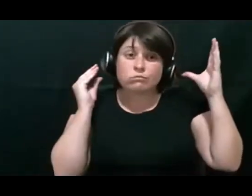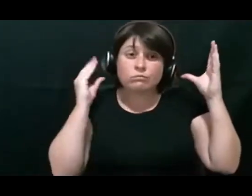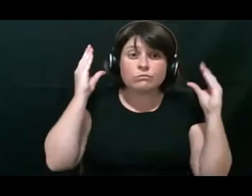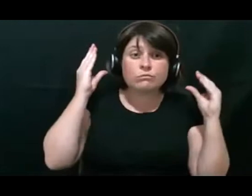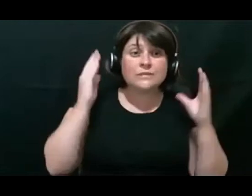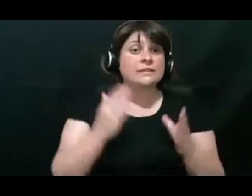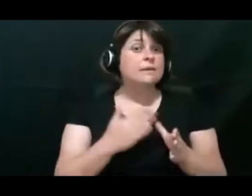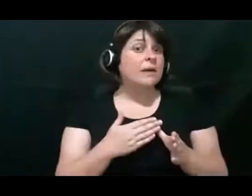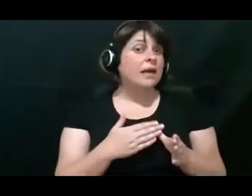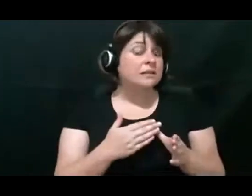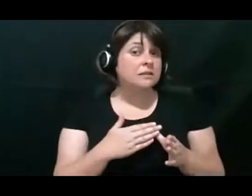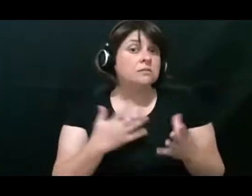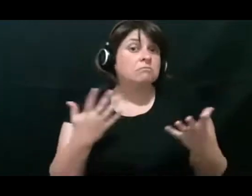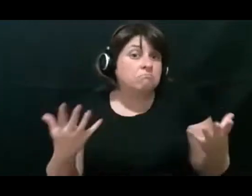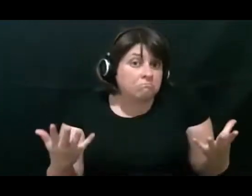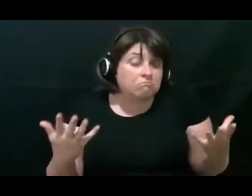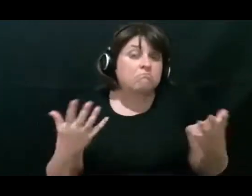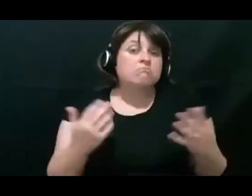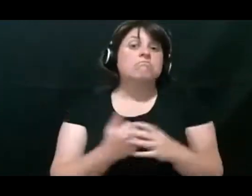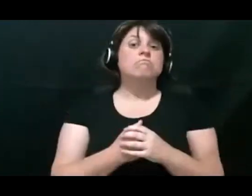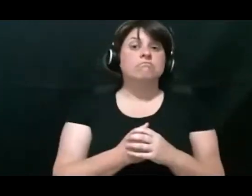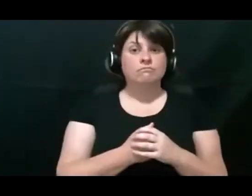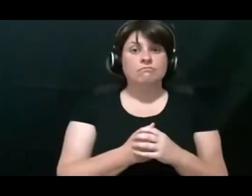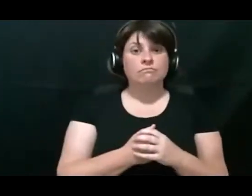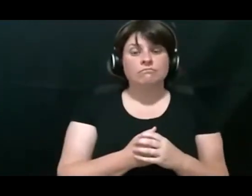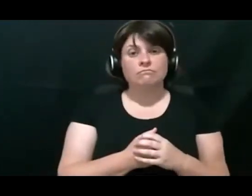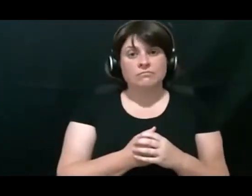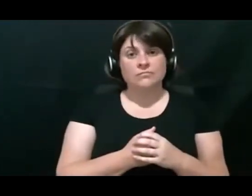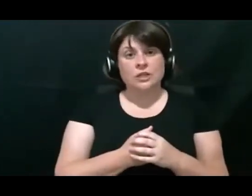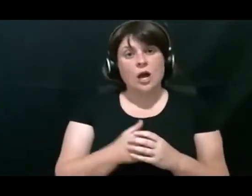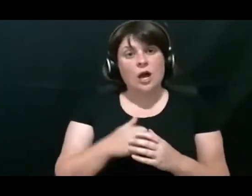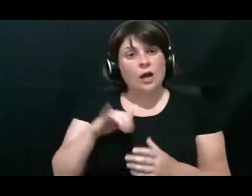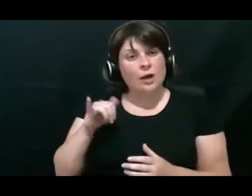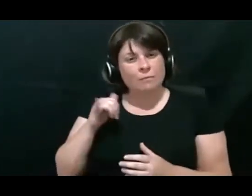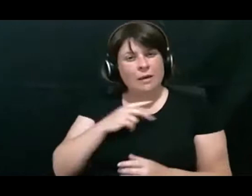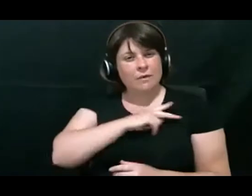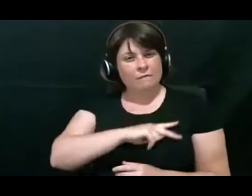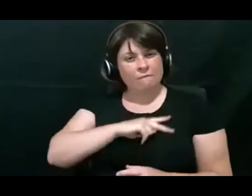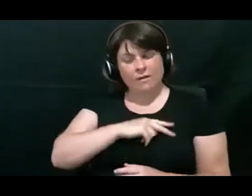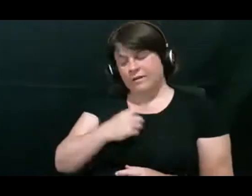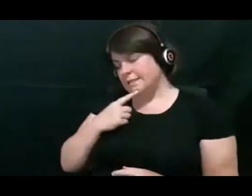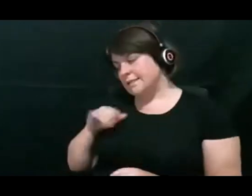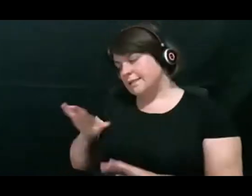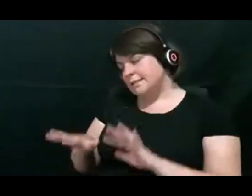Someone might say, "Okay, your hearing devices aren't assisting you well enough to acquire